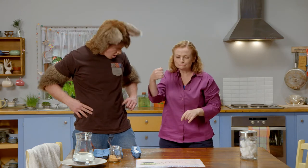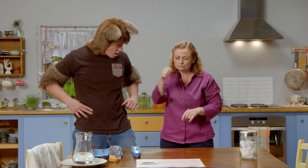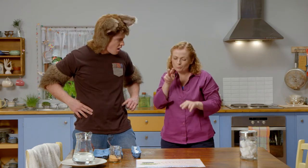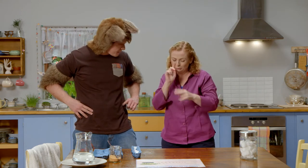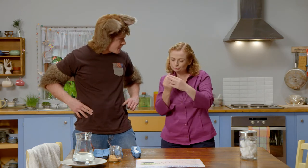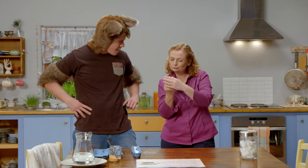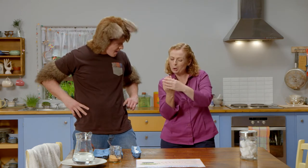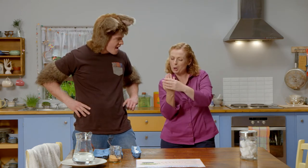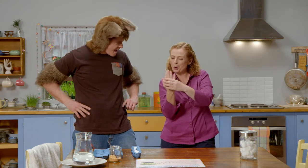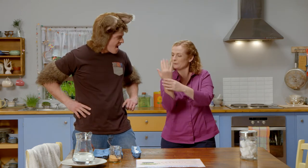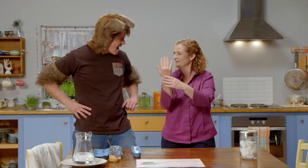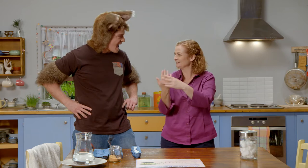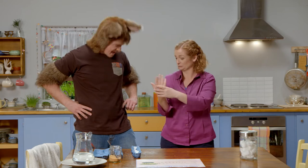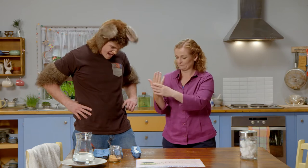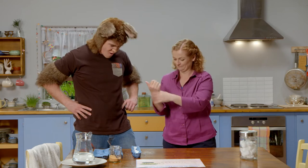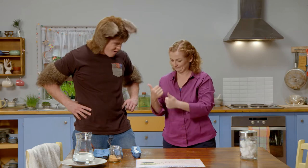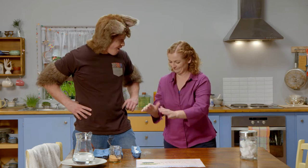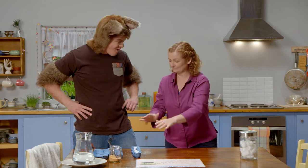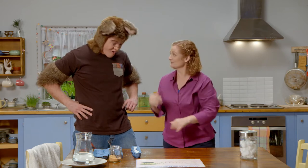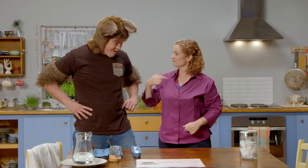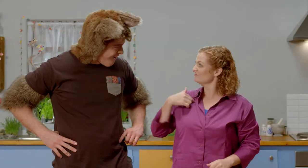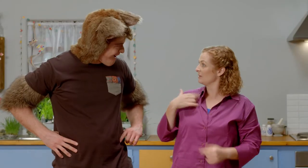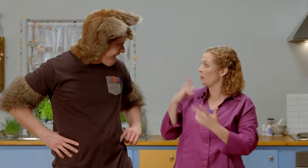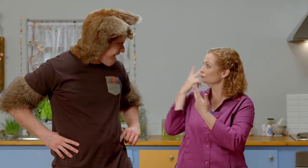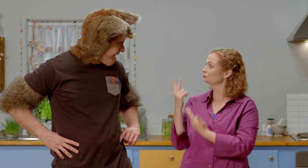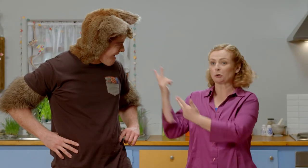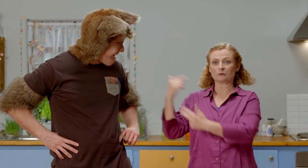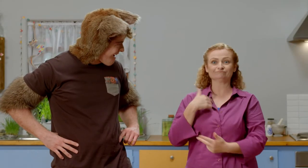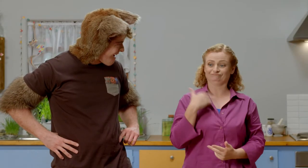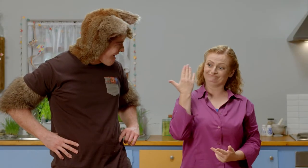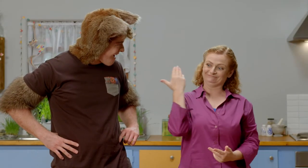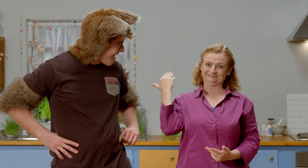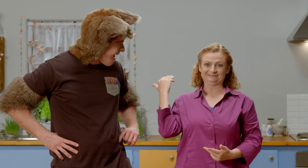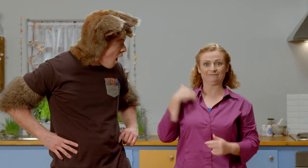It'll take a few days. I grew some the other day, I can show you.